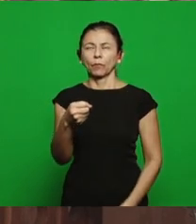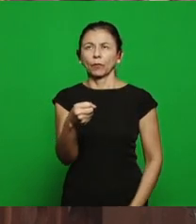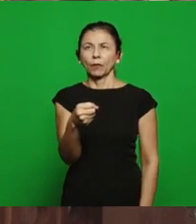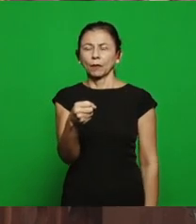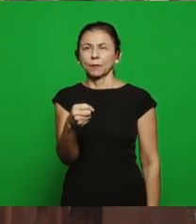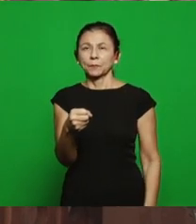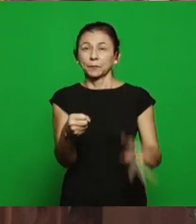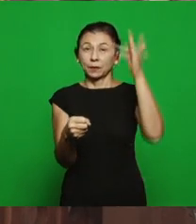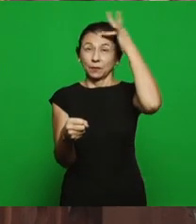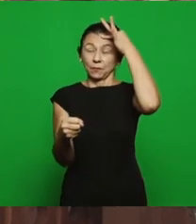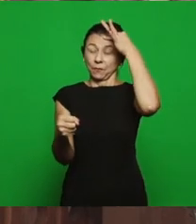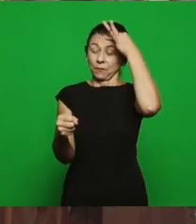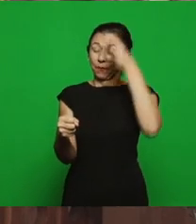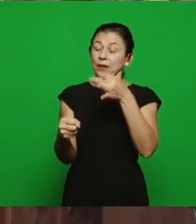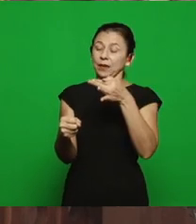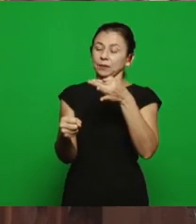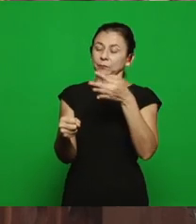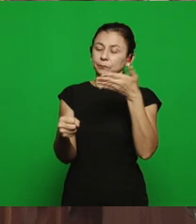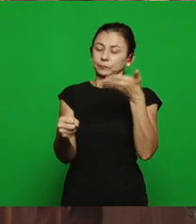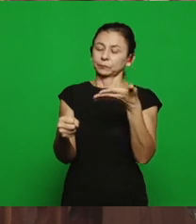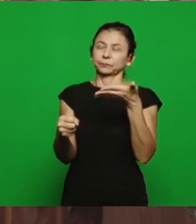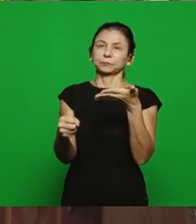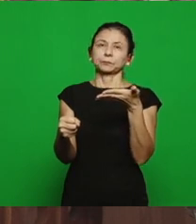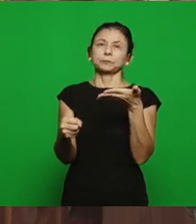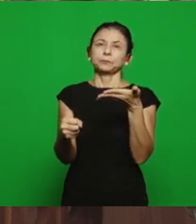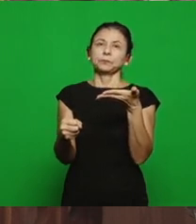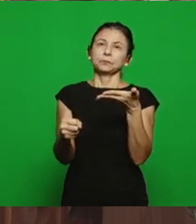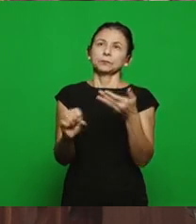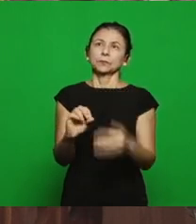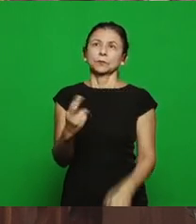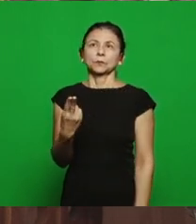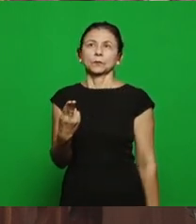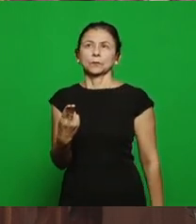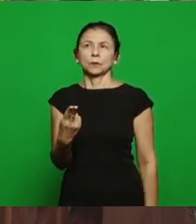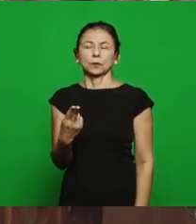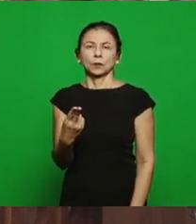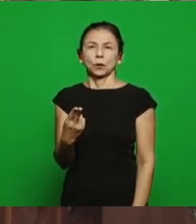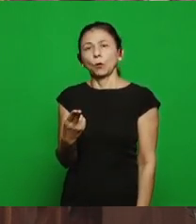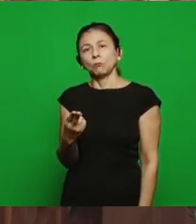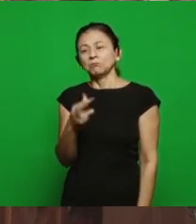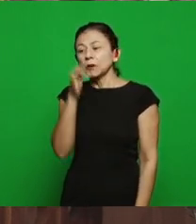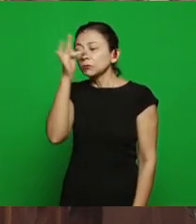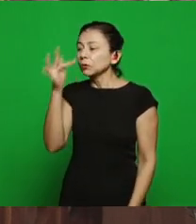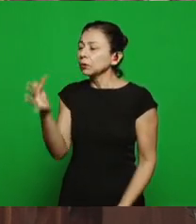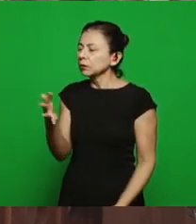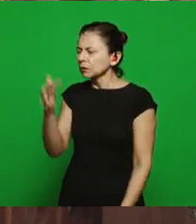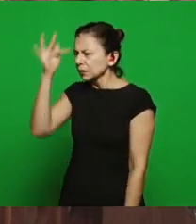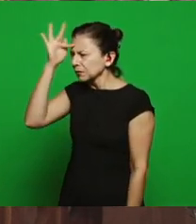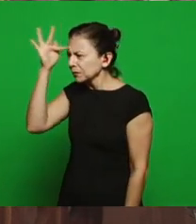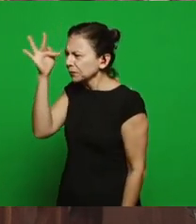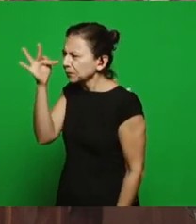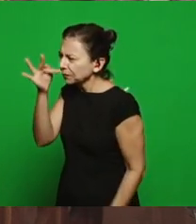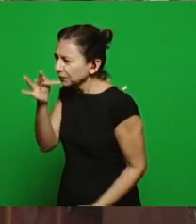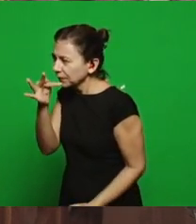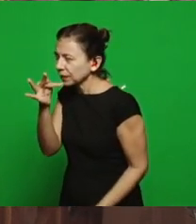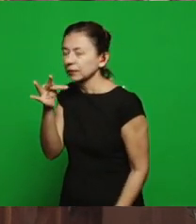place it on this object, it's here or I take my faith and place on that flower, what happened?